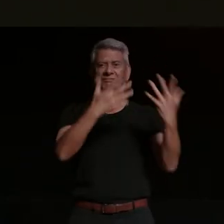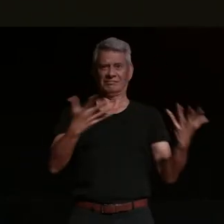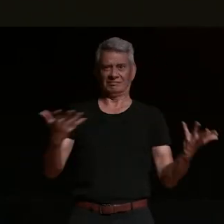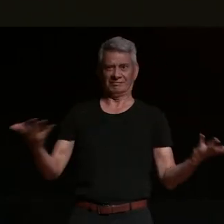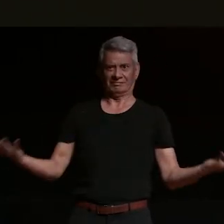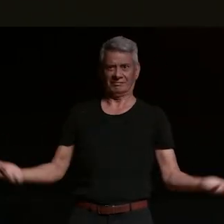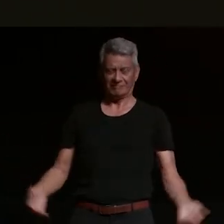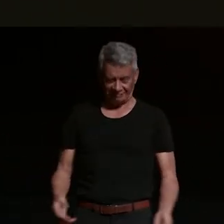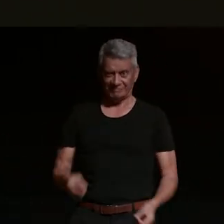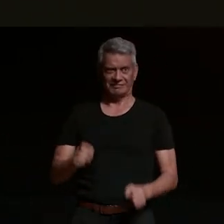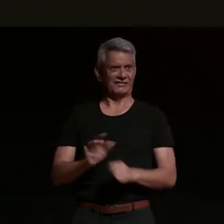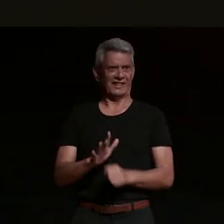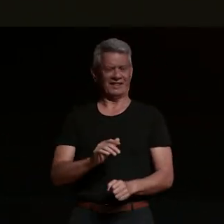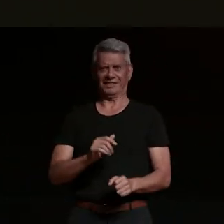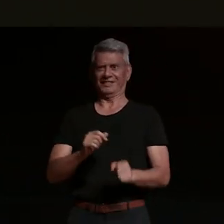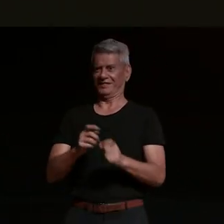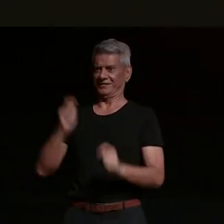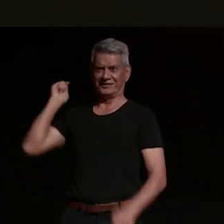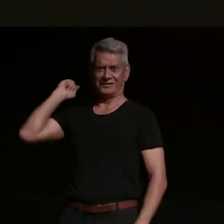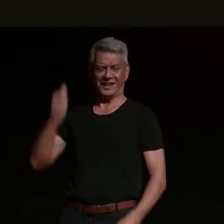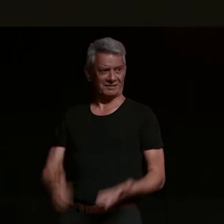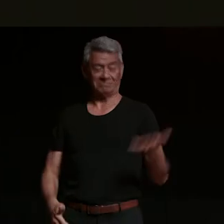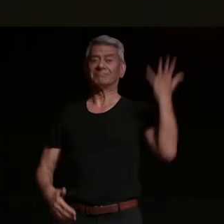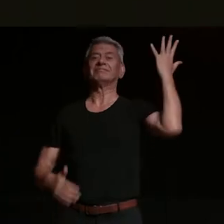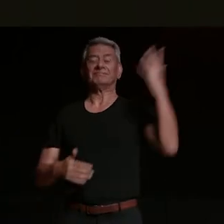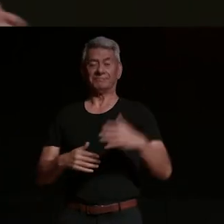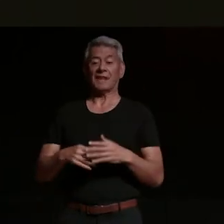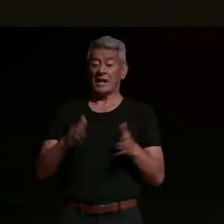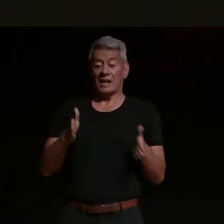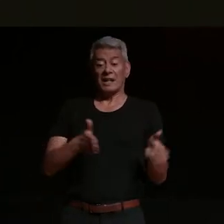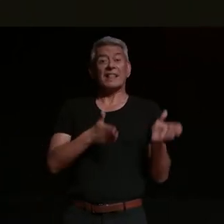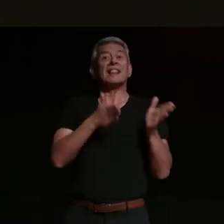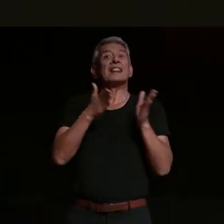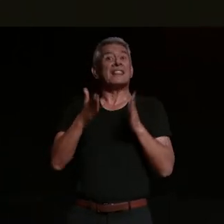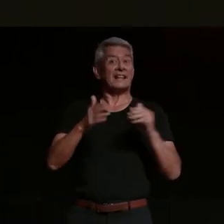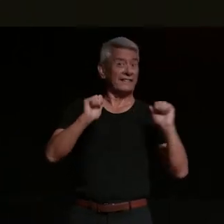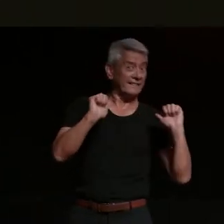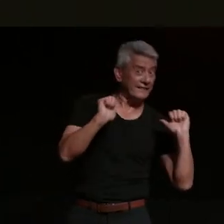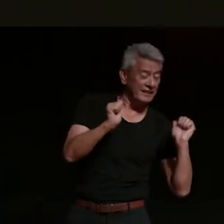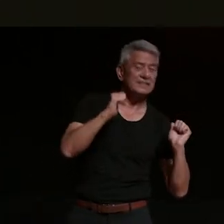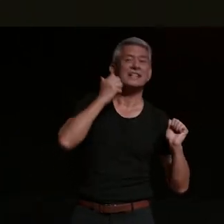[ __ ] is fast right and then after you've done that every night you go and have a drink